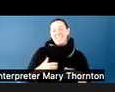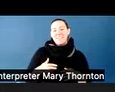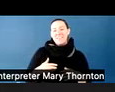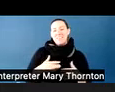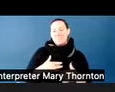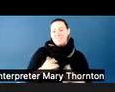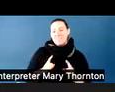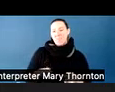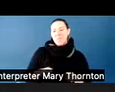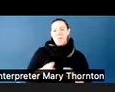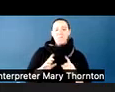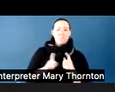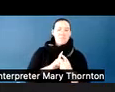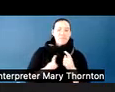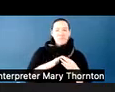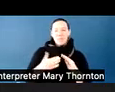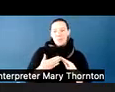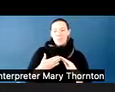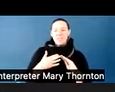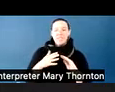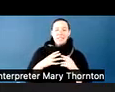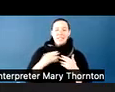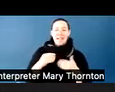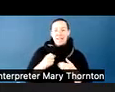and help support the autism community. So thank you for having us.